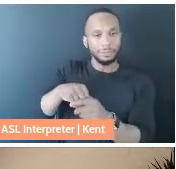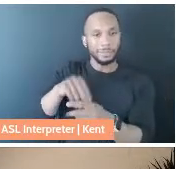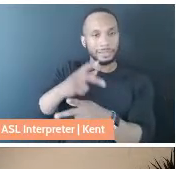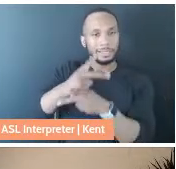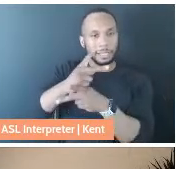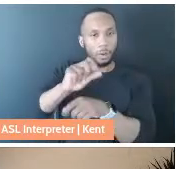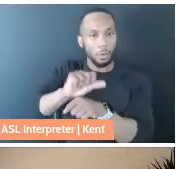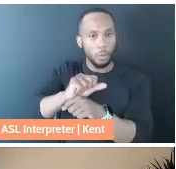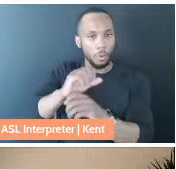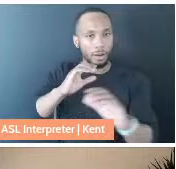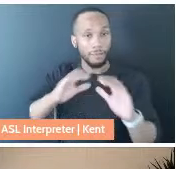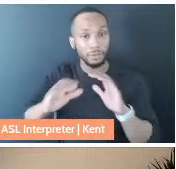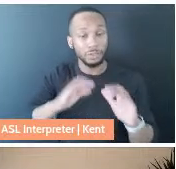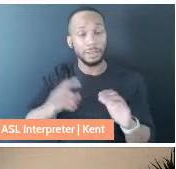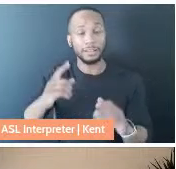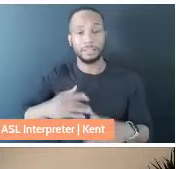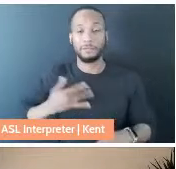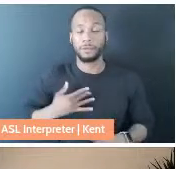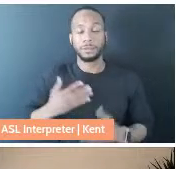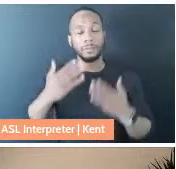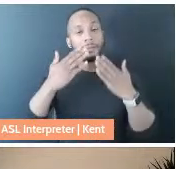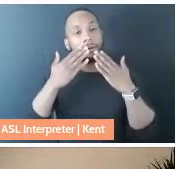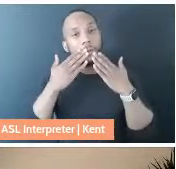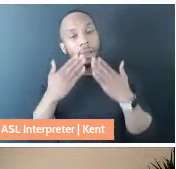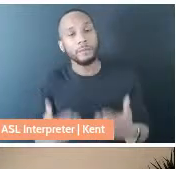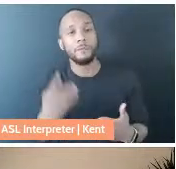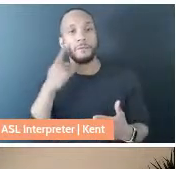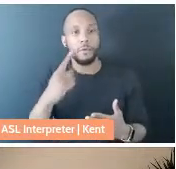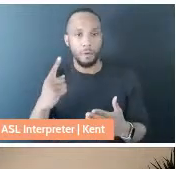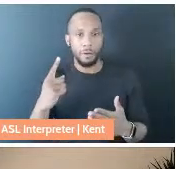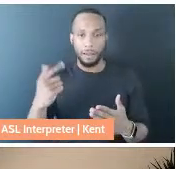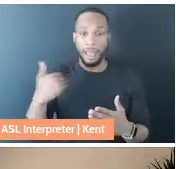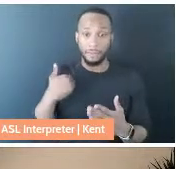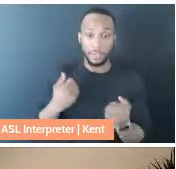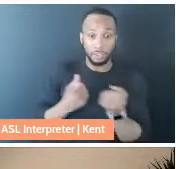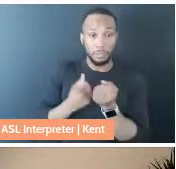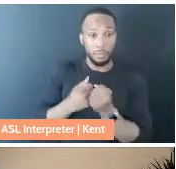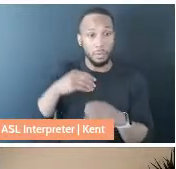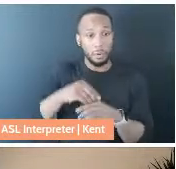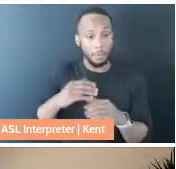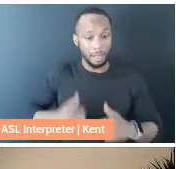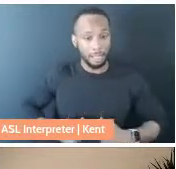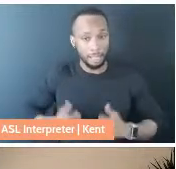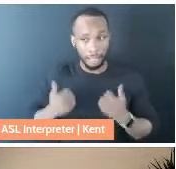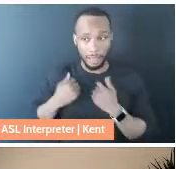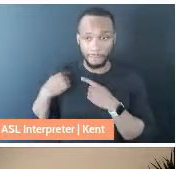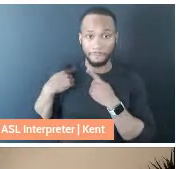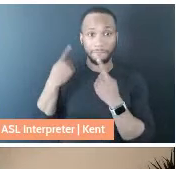I just feel a lot of gratitude for having had that support in my life and wanting to visualize